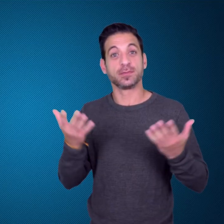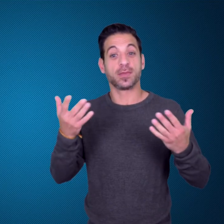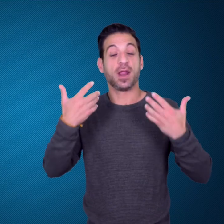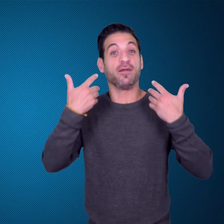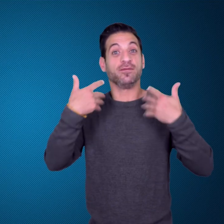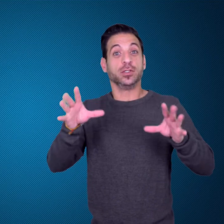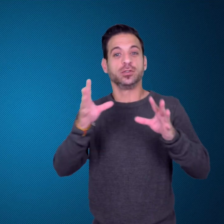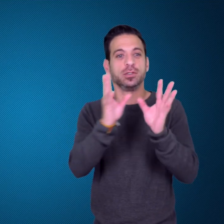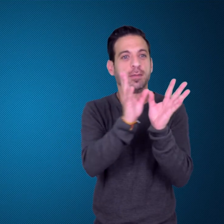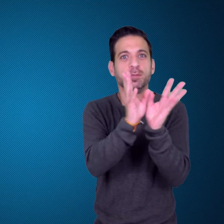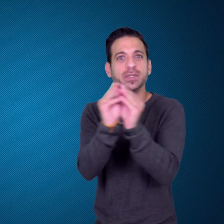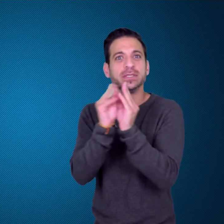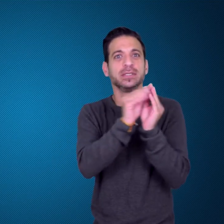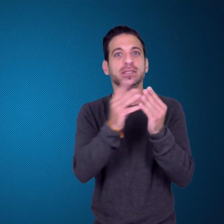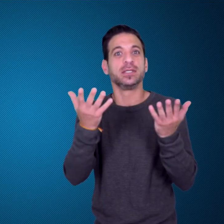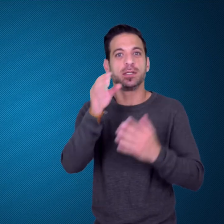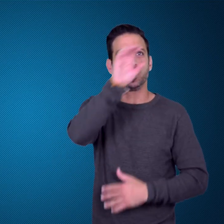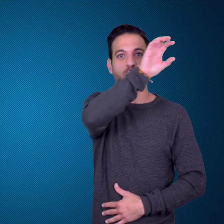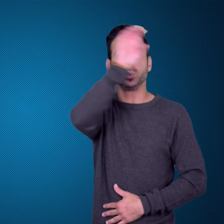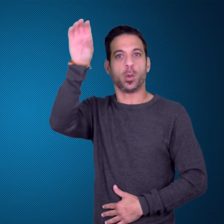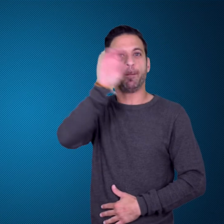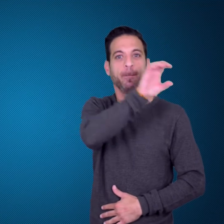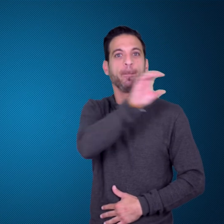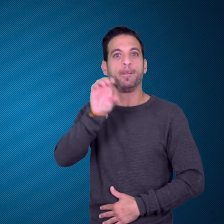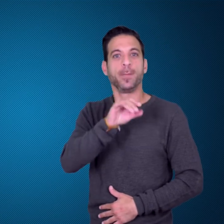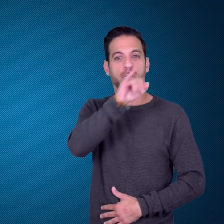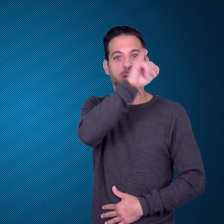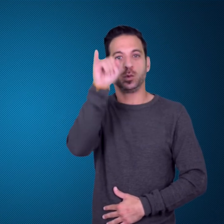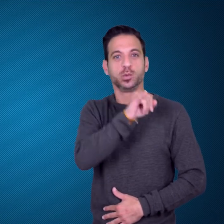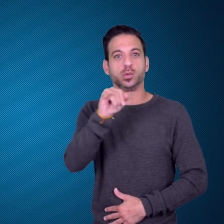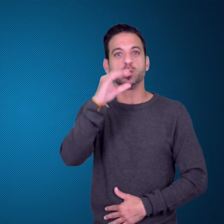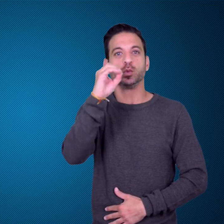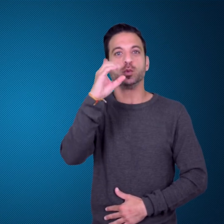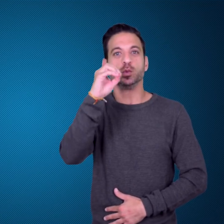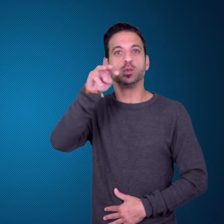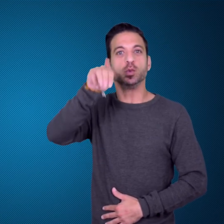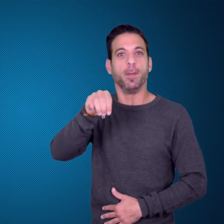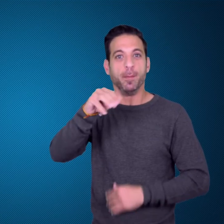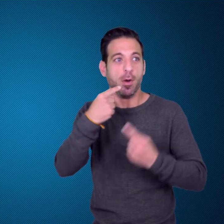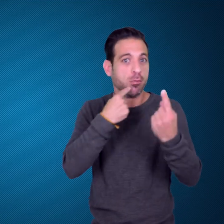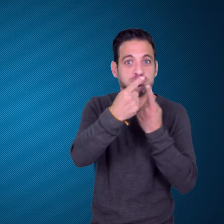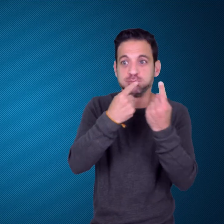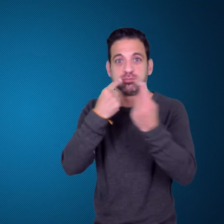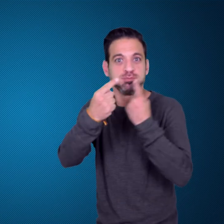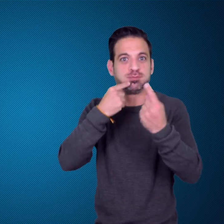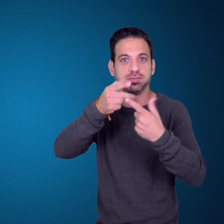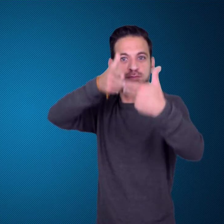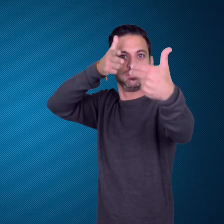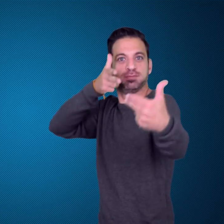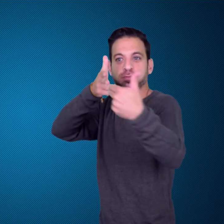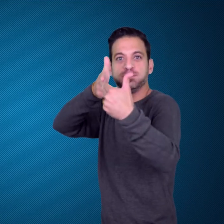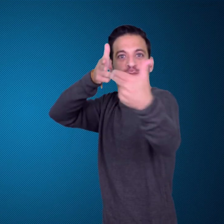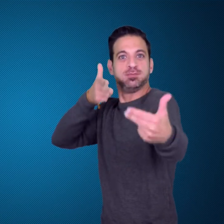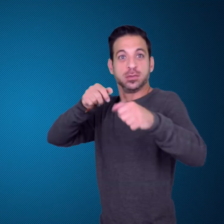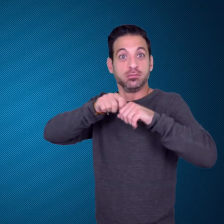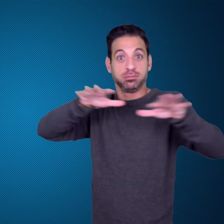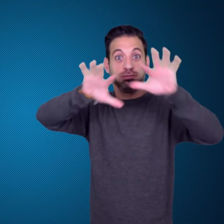Zoom meetings were held in which they expressed concern about